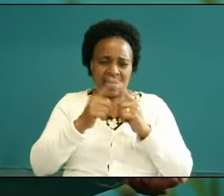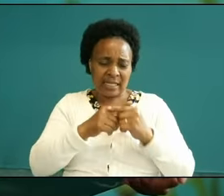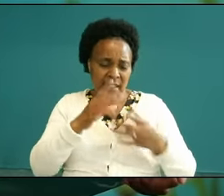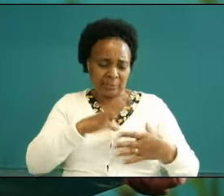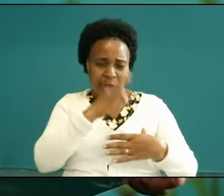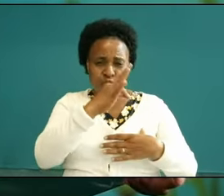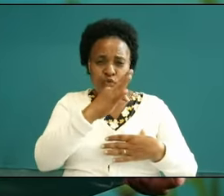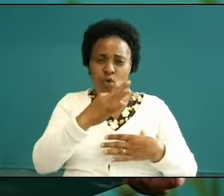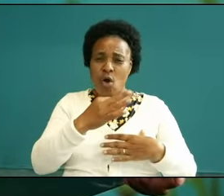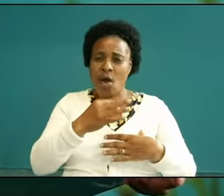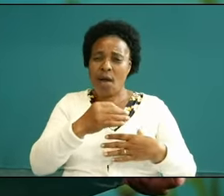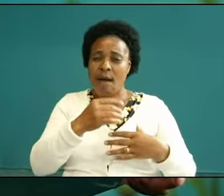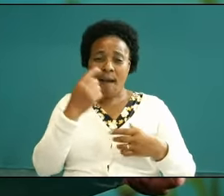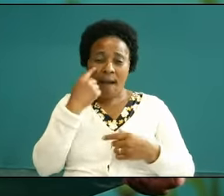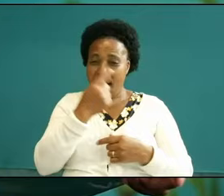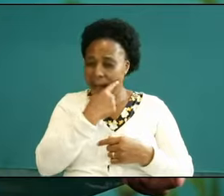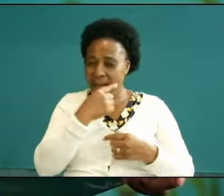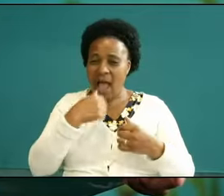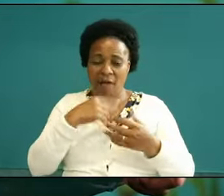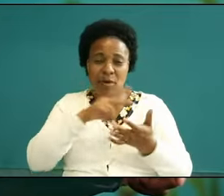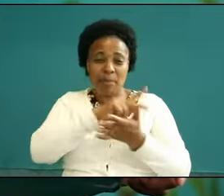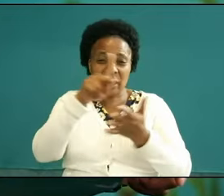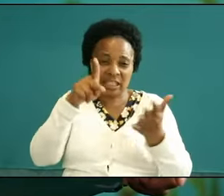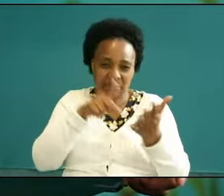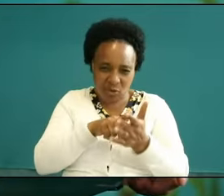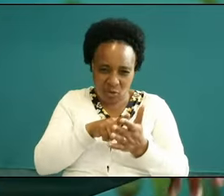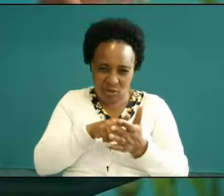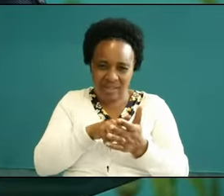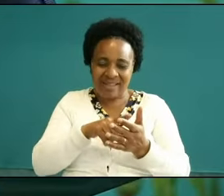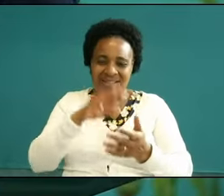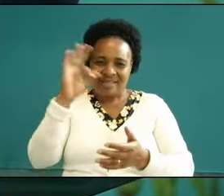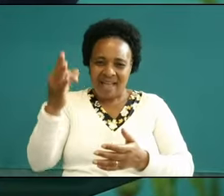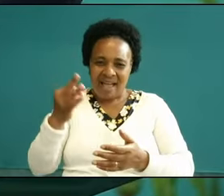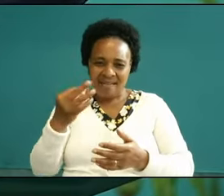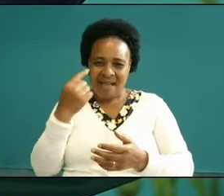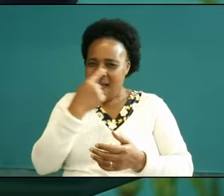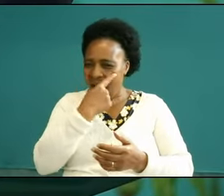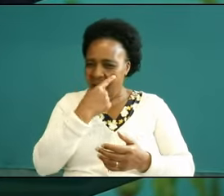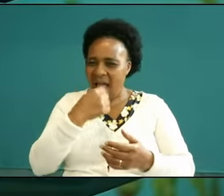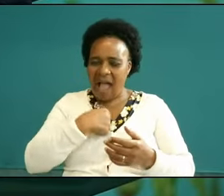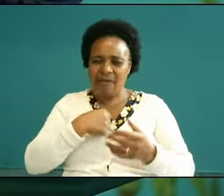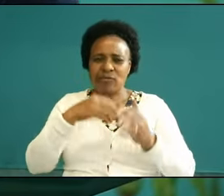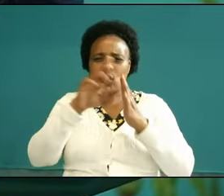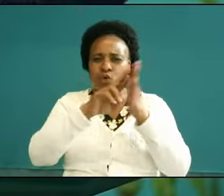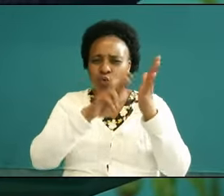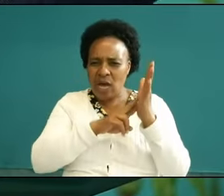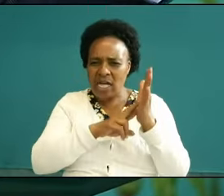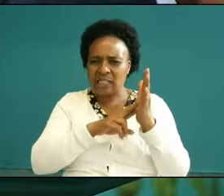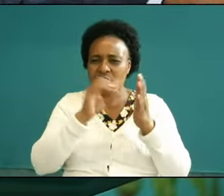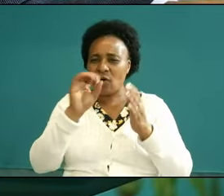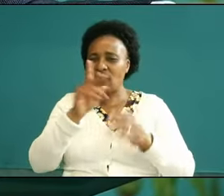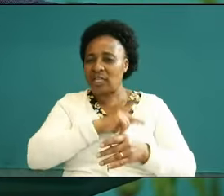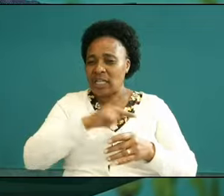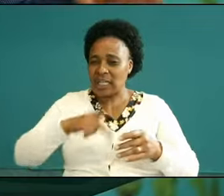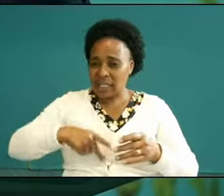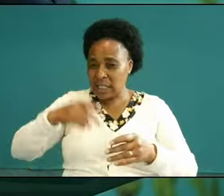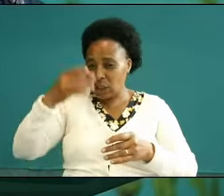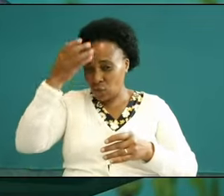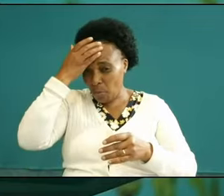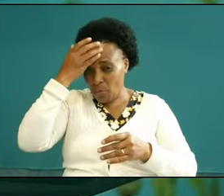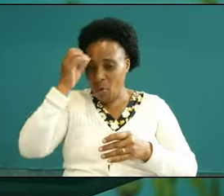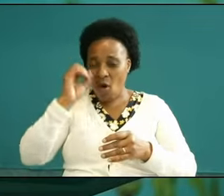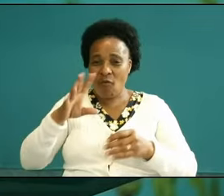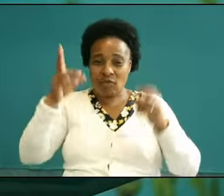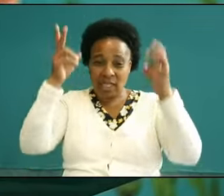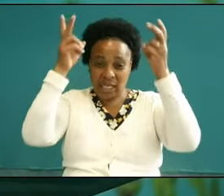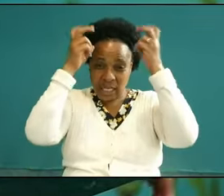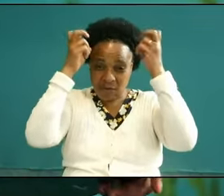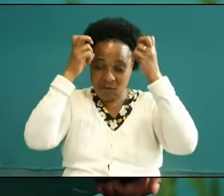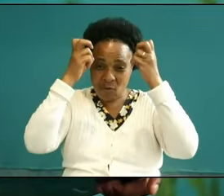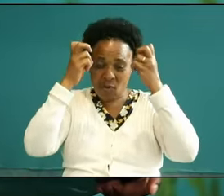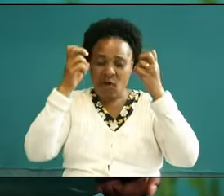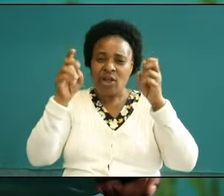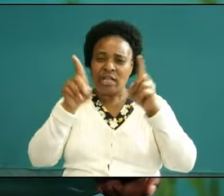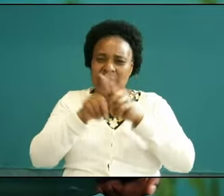are for the principalities the powers the rulers of the kingdom of darkness the physical eyes are